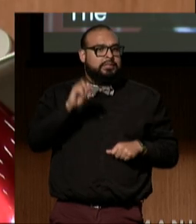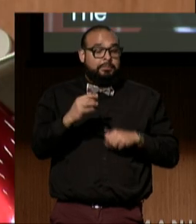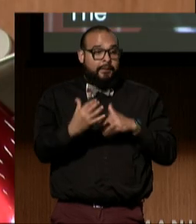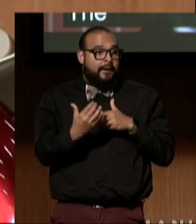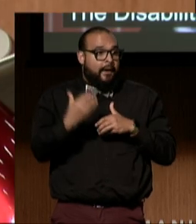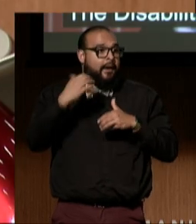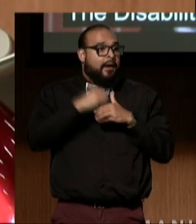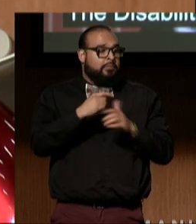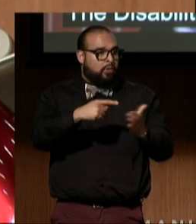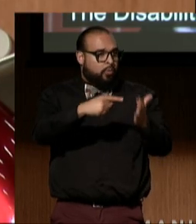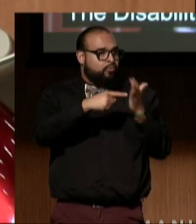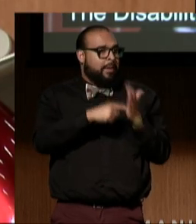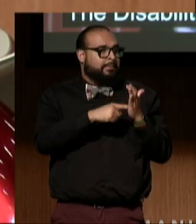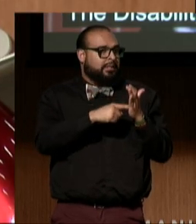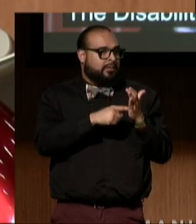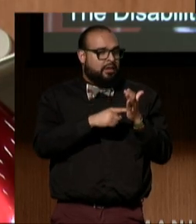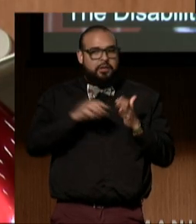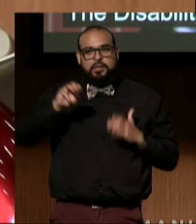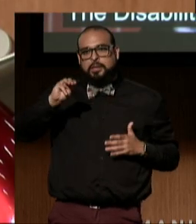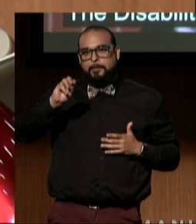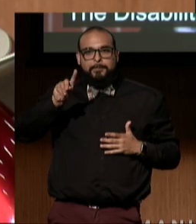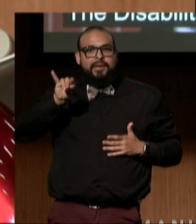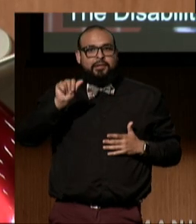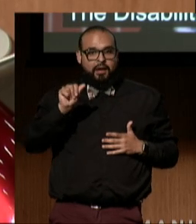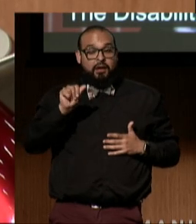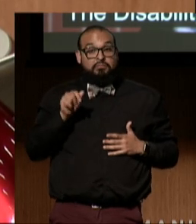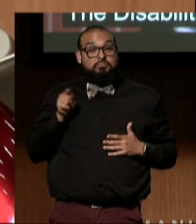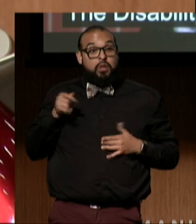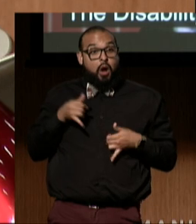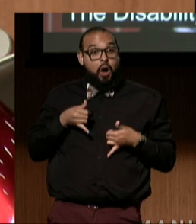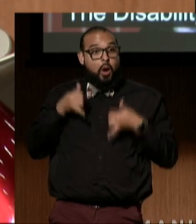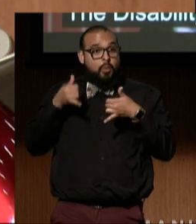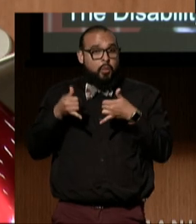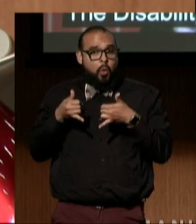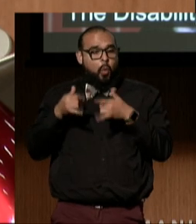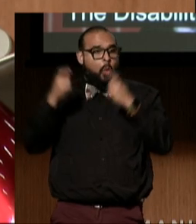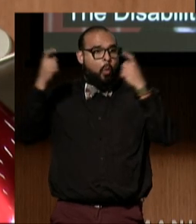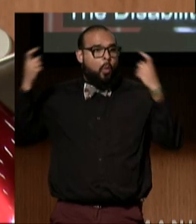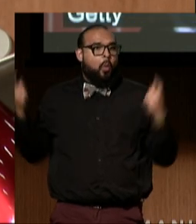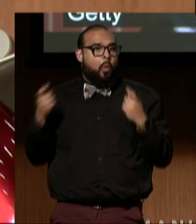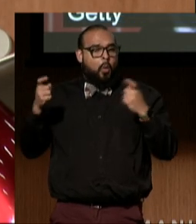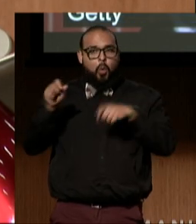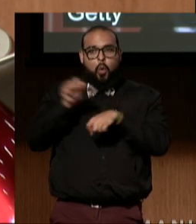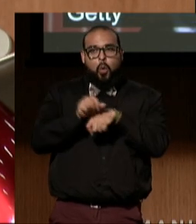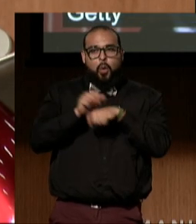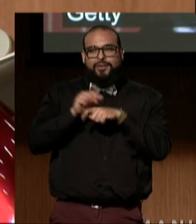and representation in media. The award celebrates the efforts of Getty Images